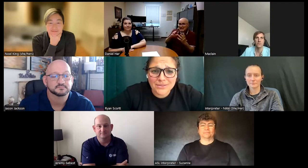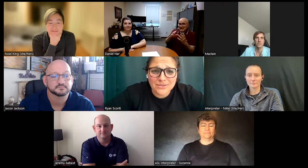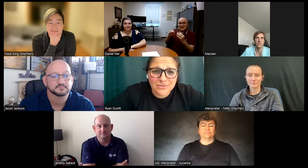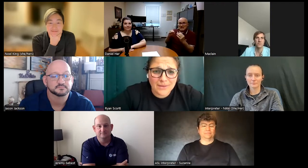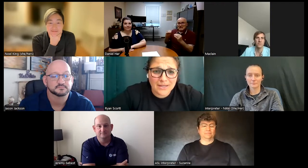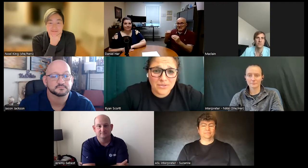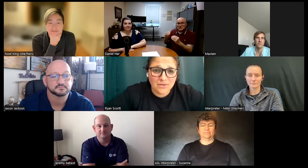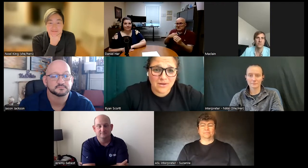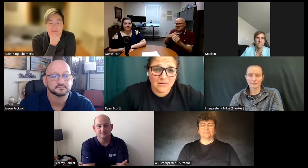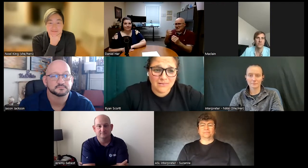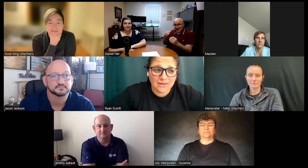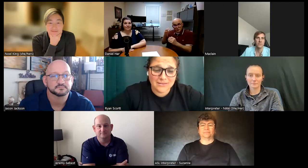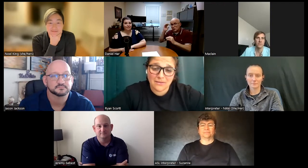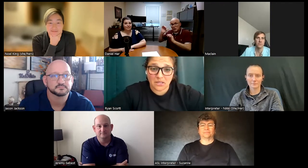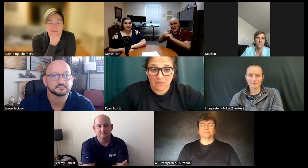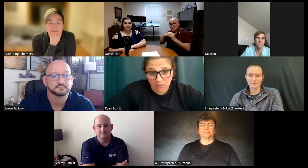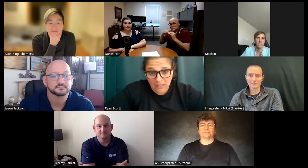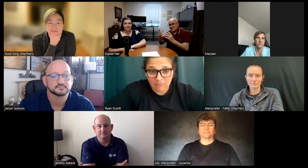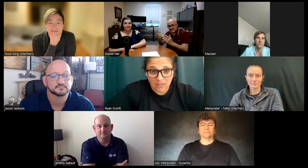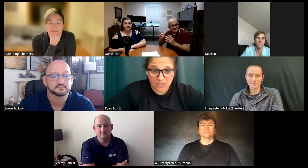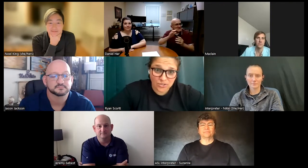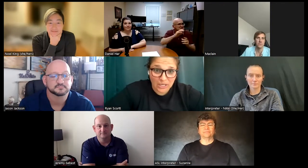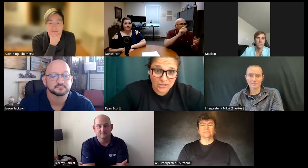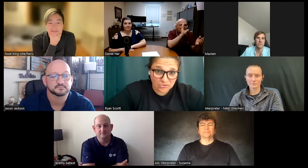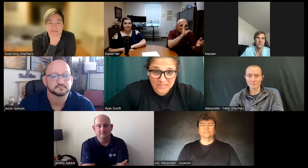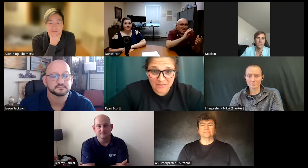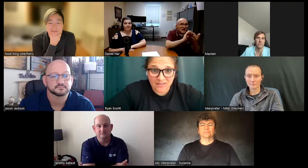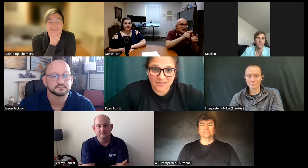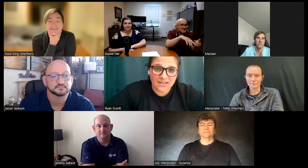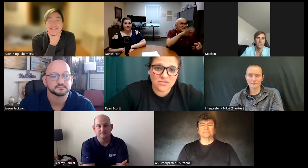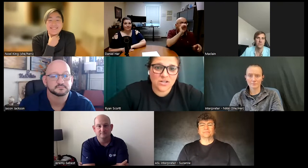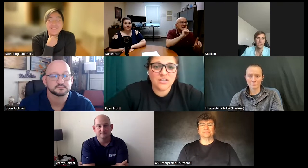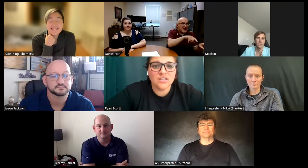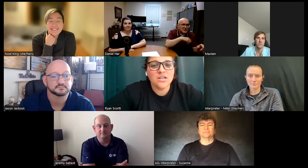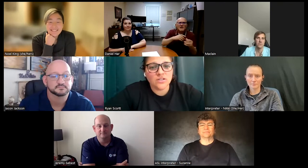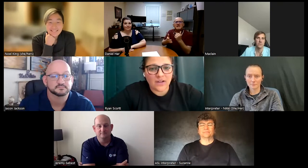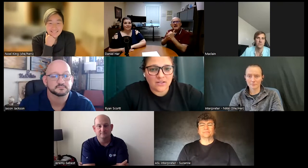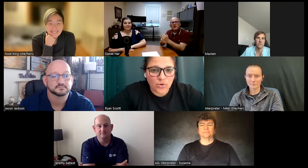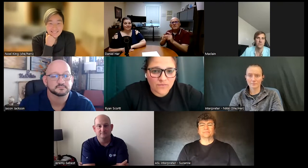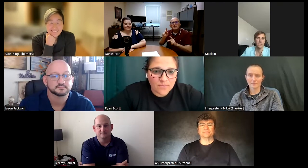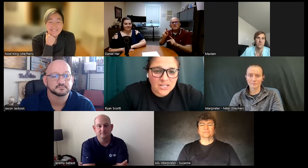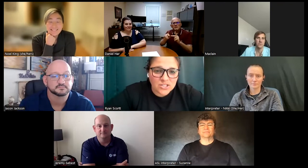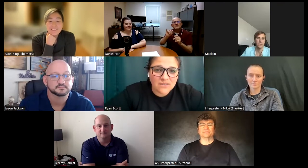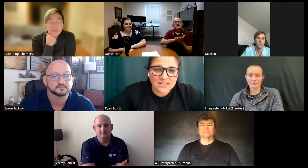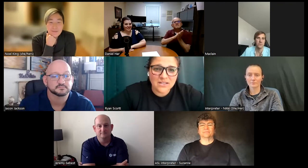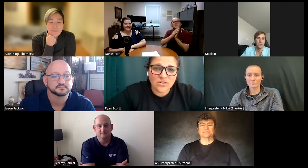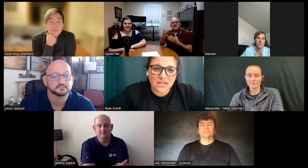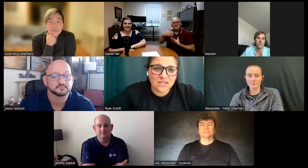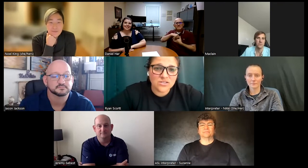know what to do with my computer and so I'm like okay I'll show you how to use it and kind of started to find more information if I didn't know the answers